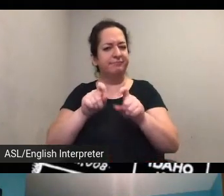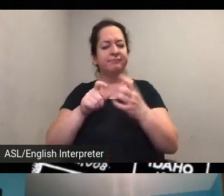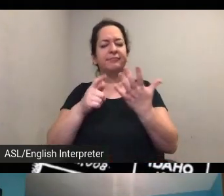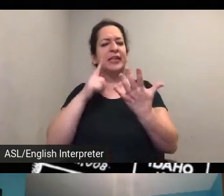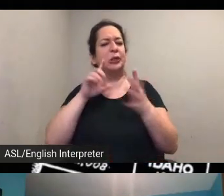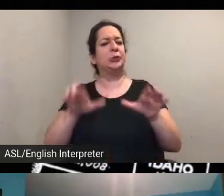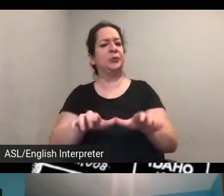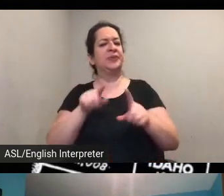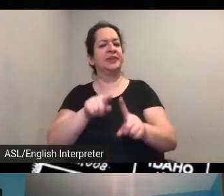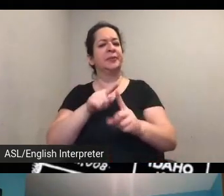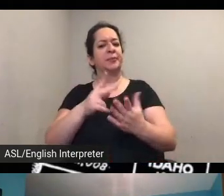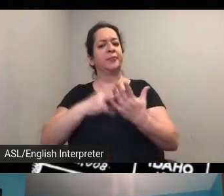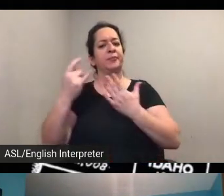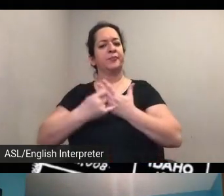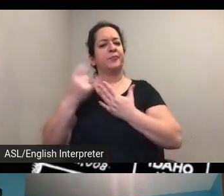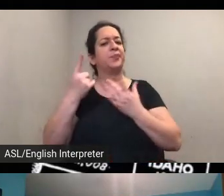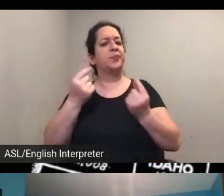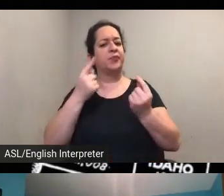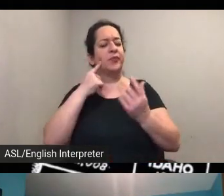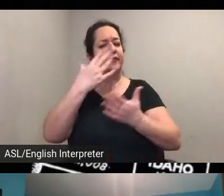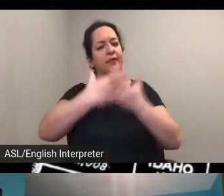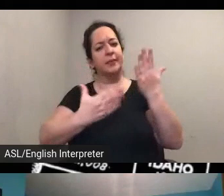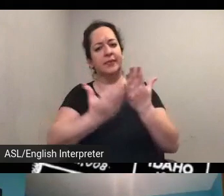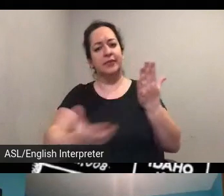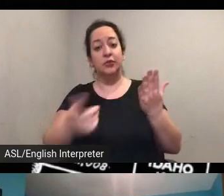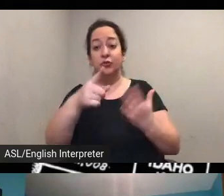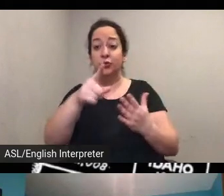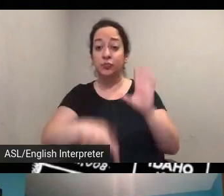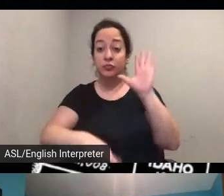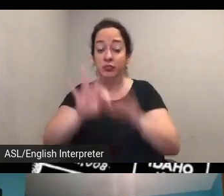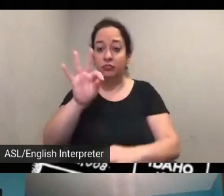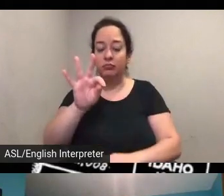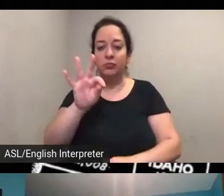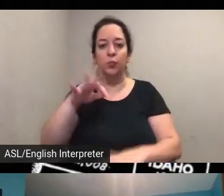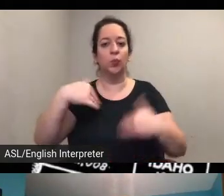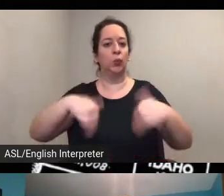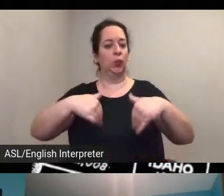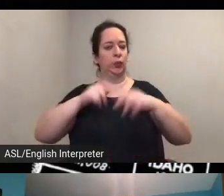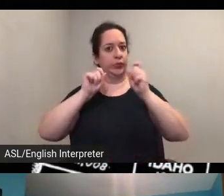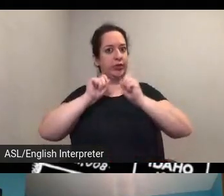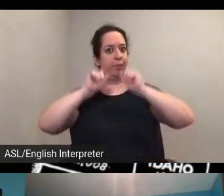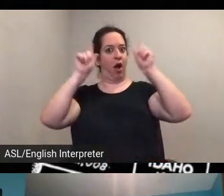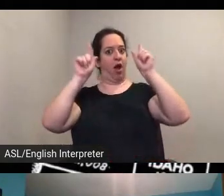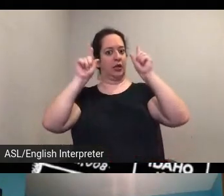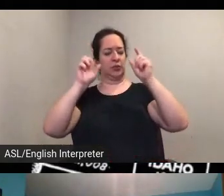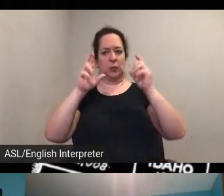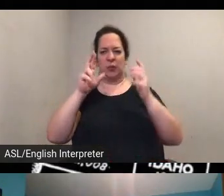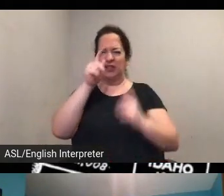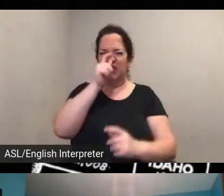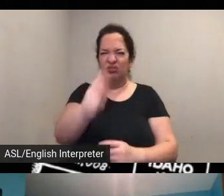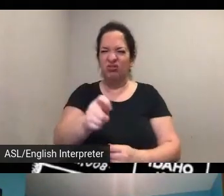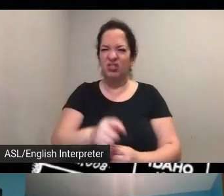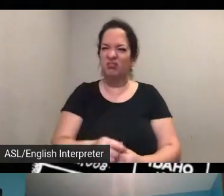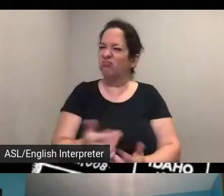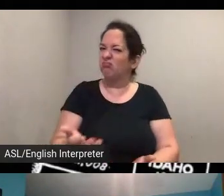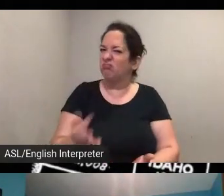what were some things that you discovered um and found particularly surprising or interesting